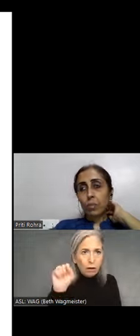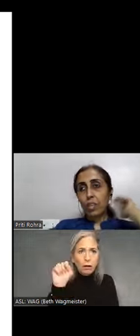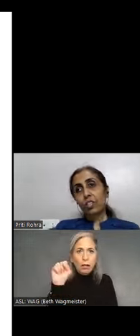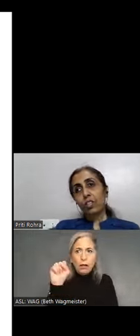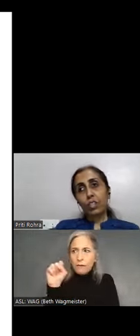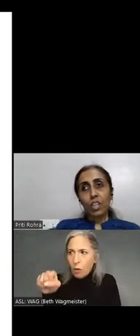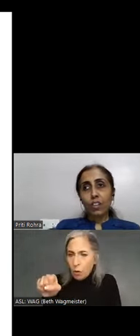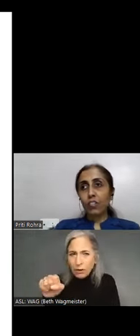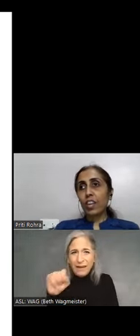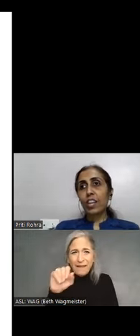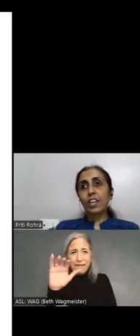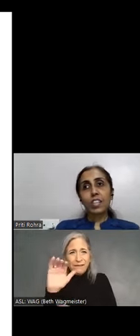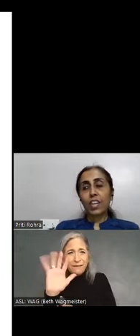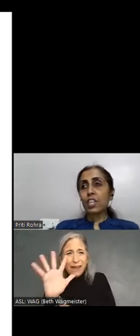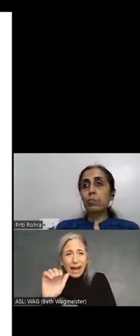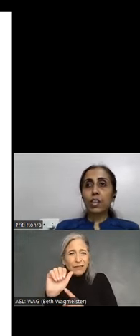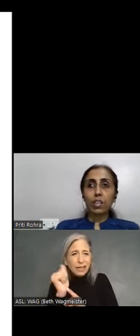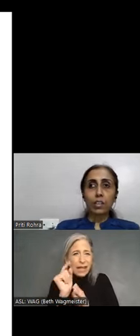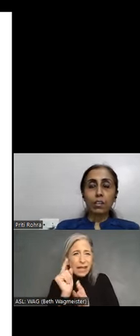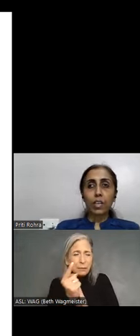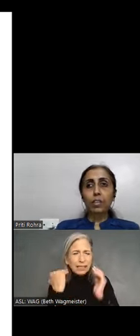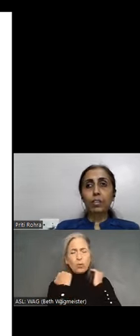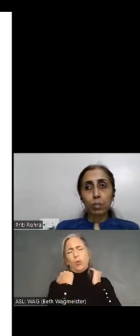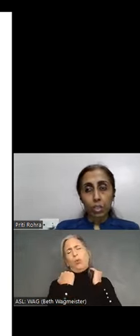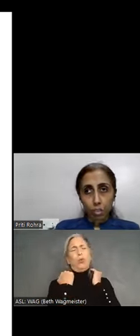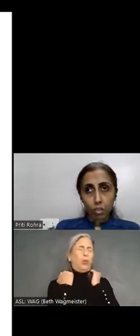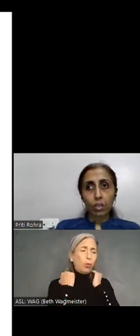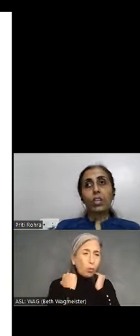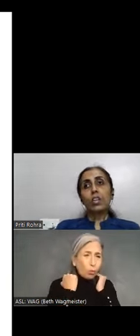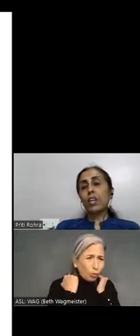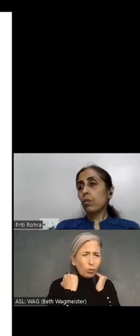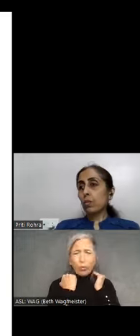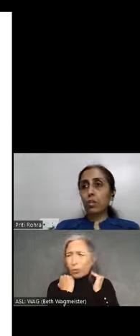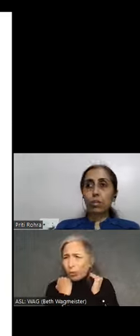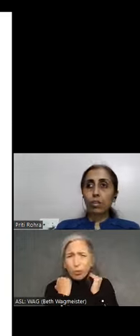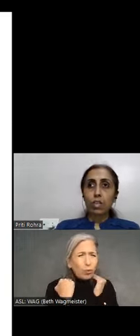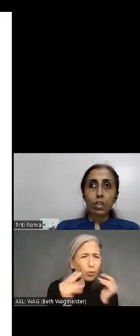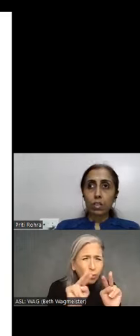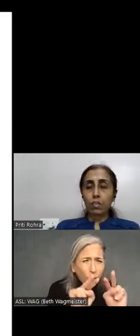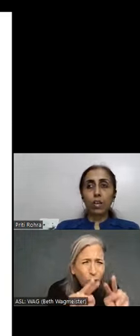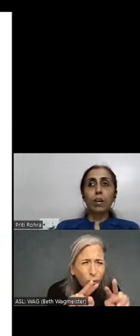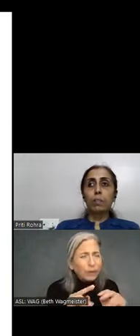minutes you will start feeling the neck strain because you are trying to look into the screen